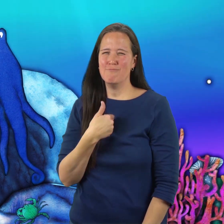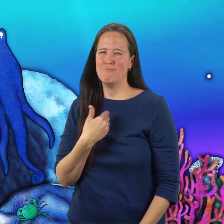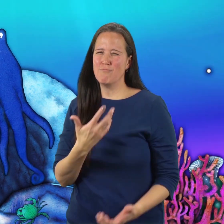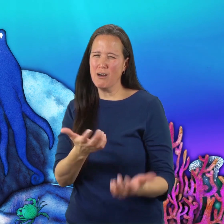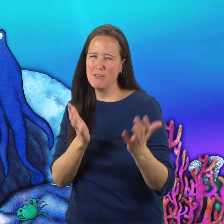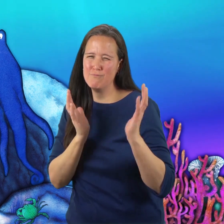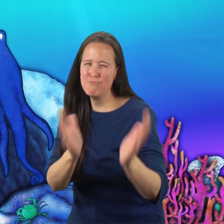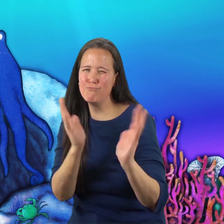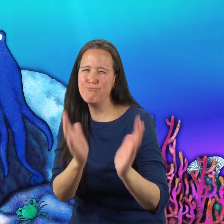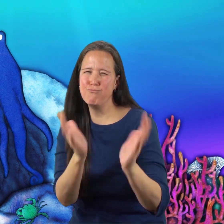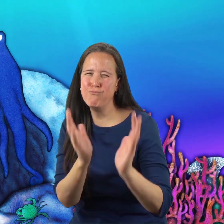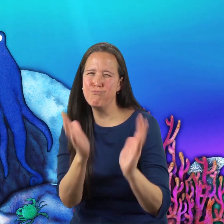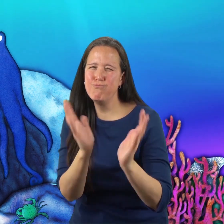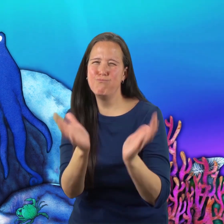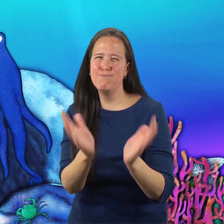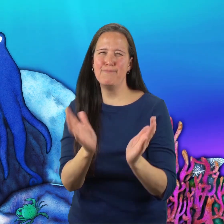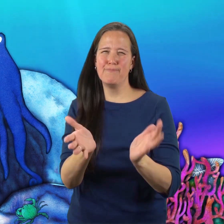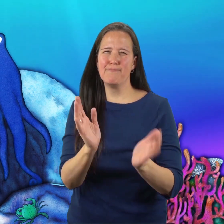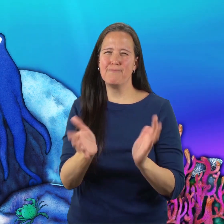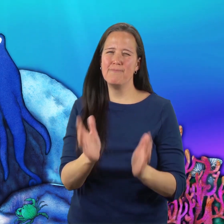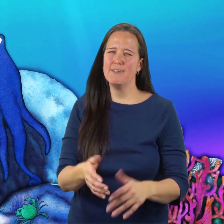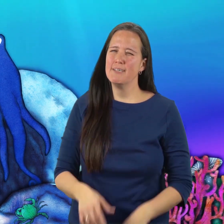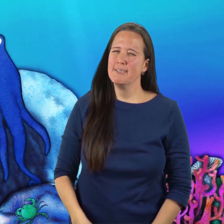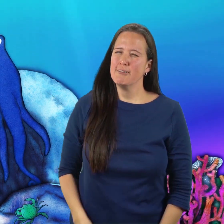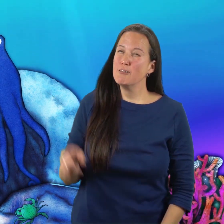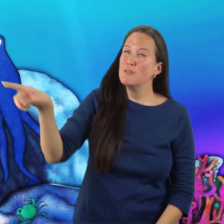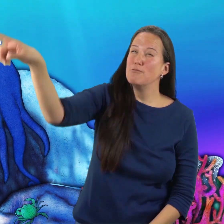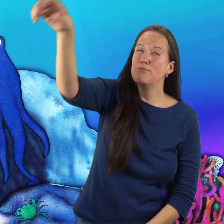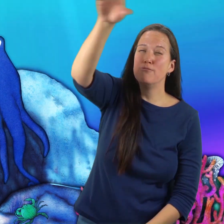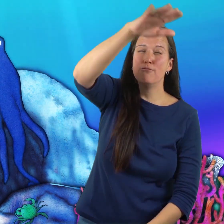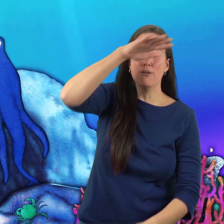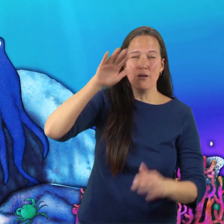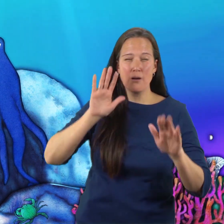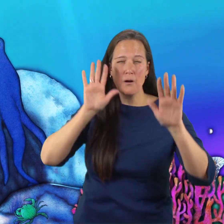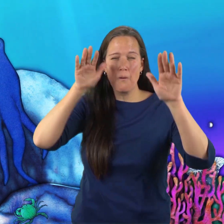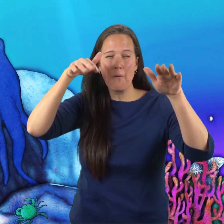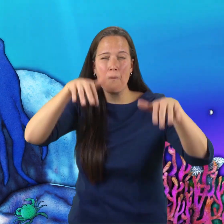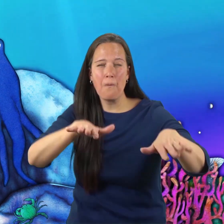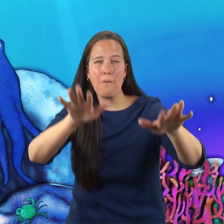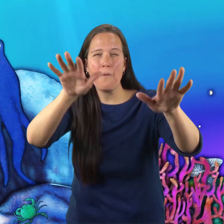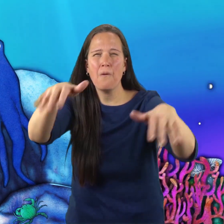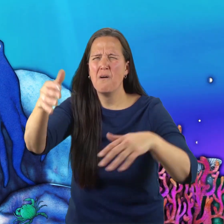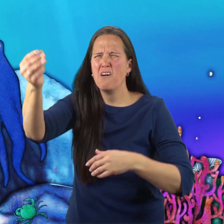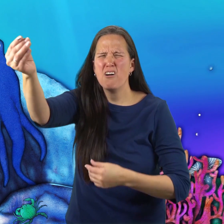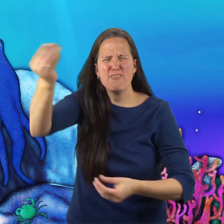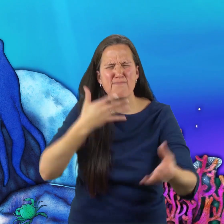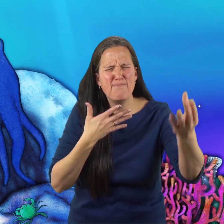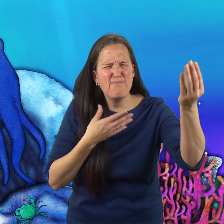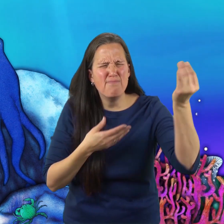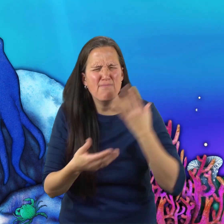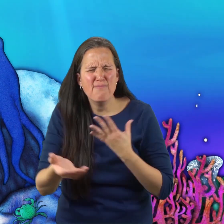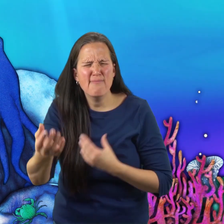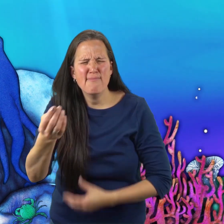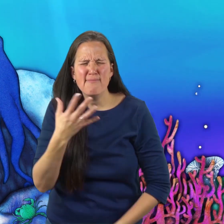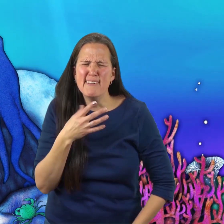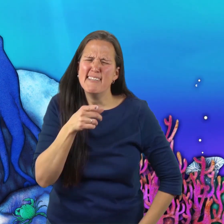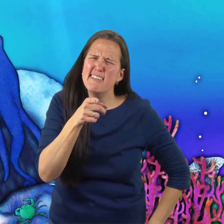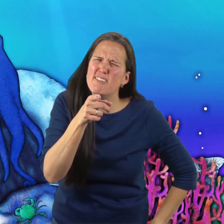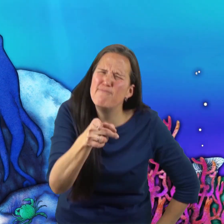“The waves have told me your story.”